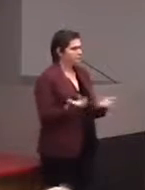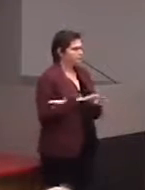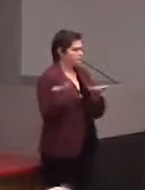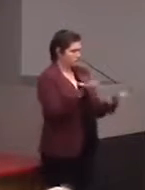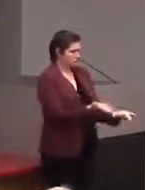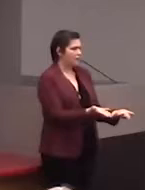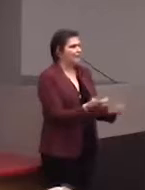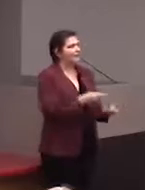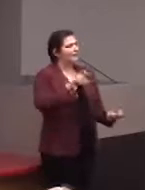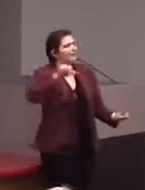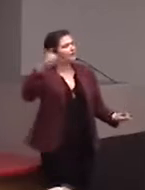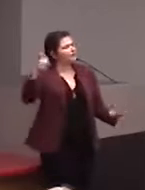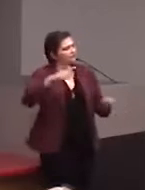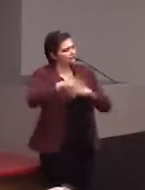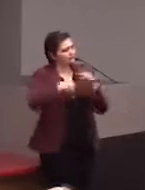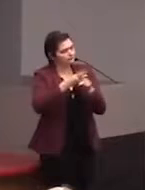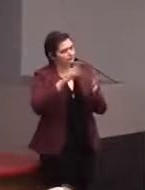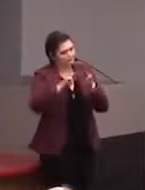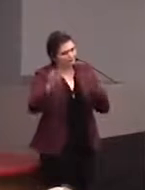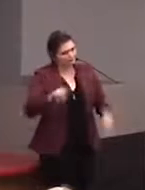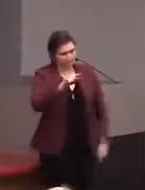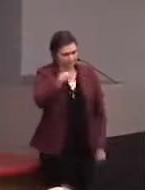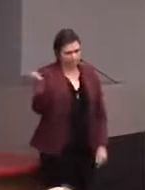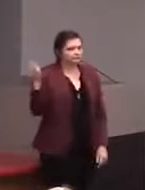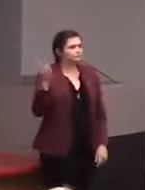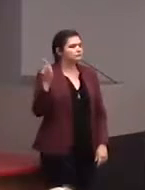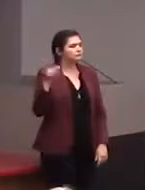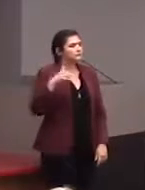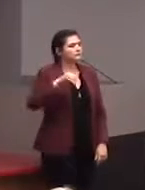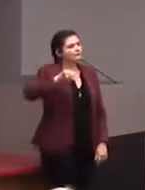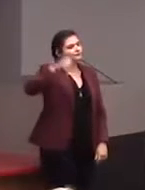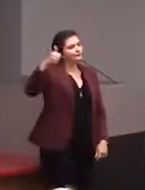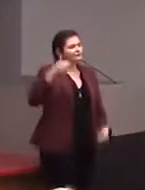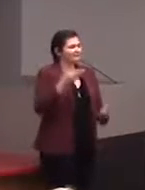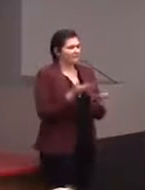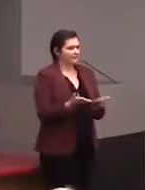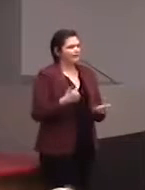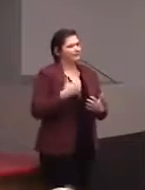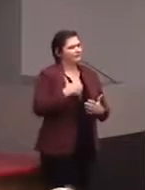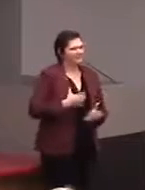from other types of museums. There's other stuff that I just wish I had with me,